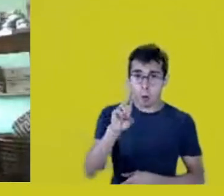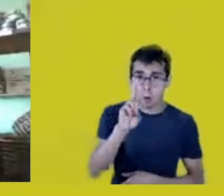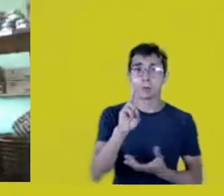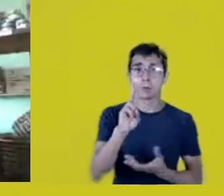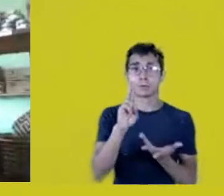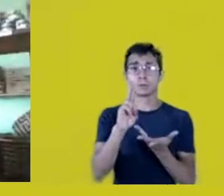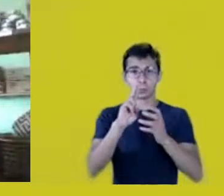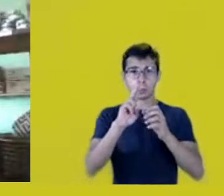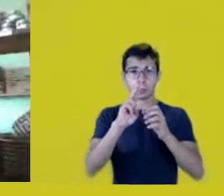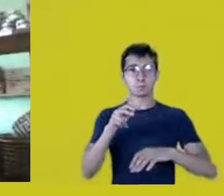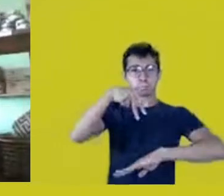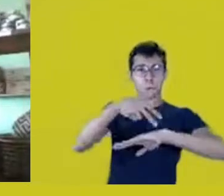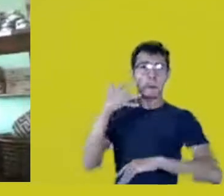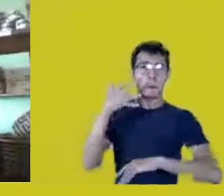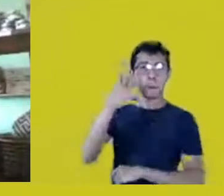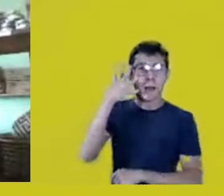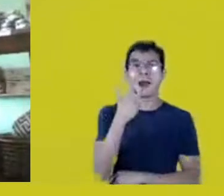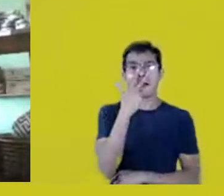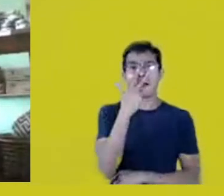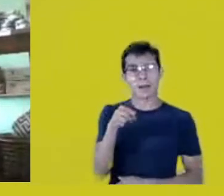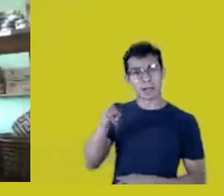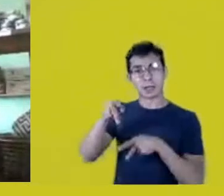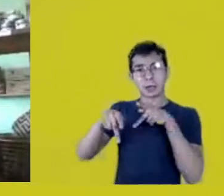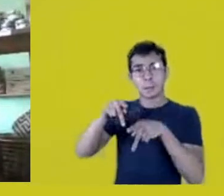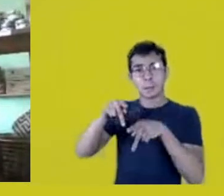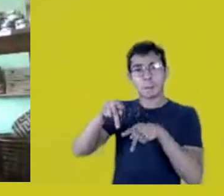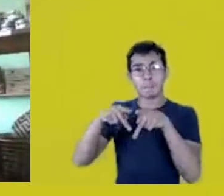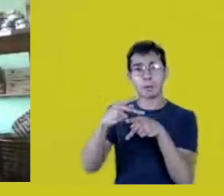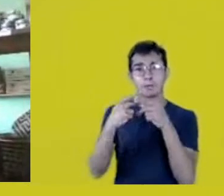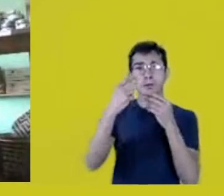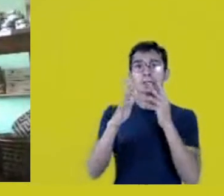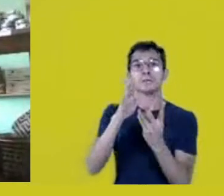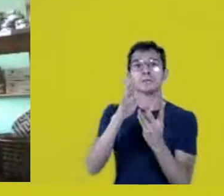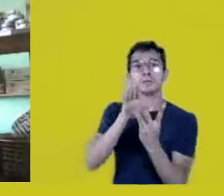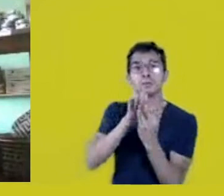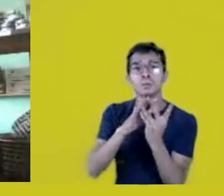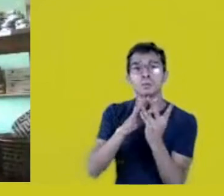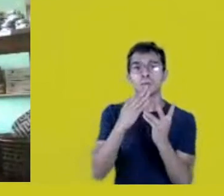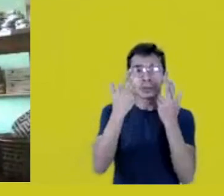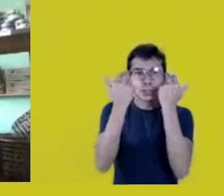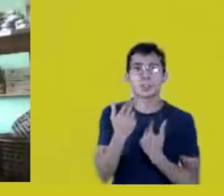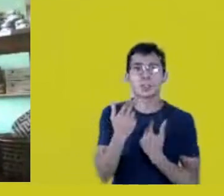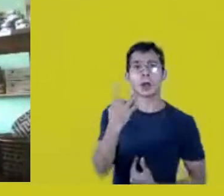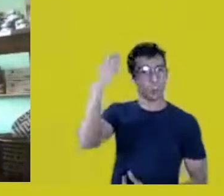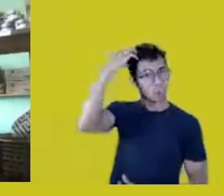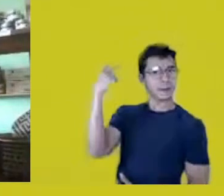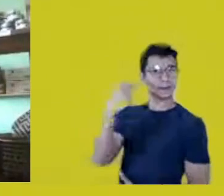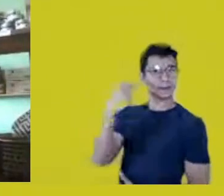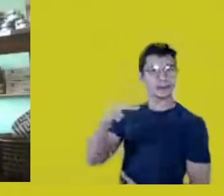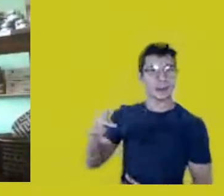to say that the Natives are to blame, the Caboclos are to blame, that the rainforest will not burn!